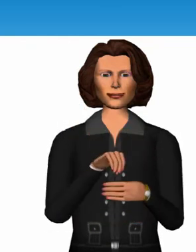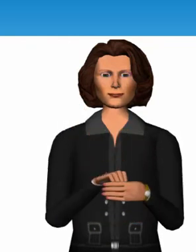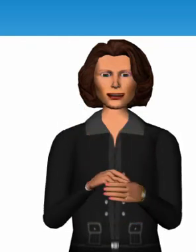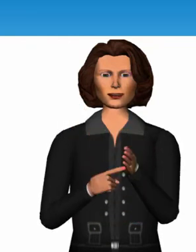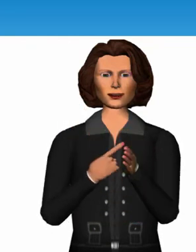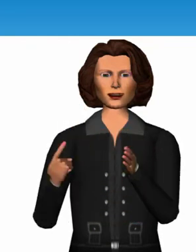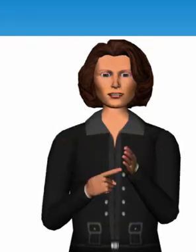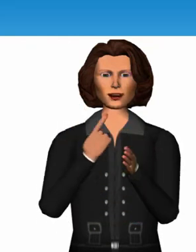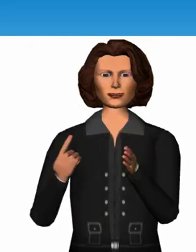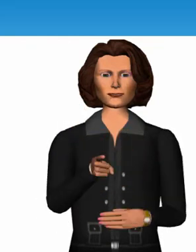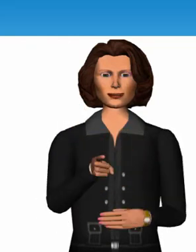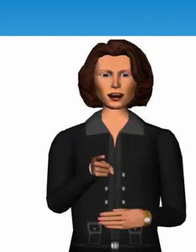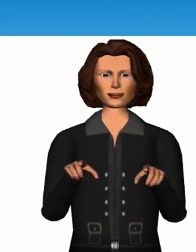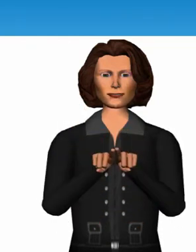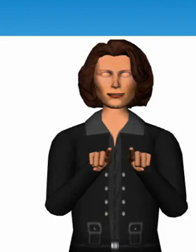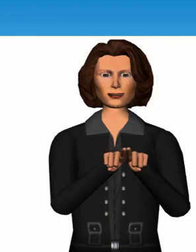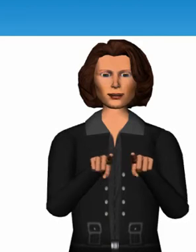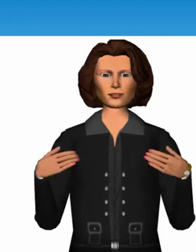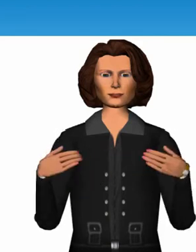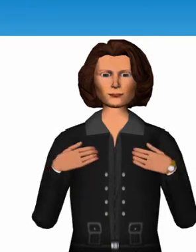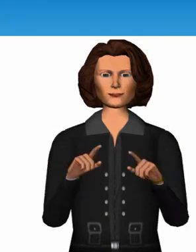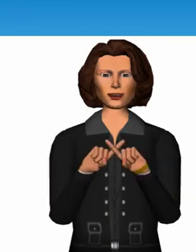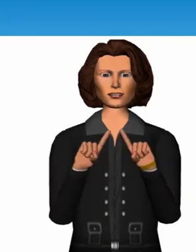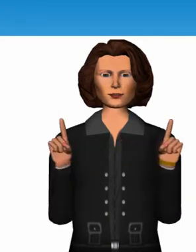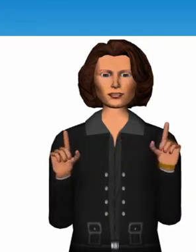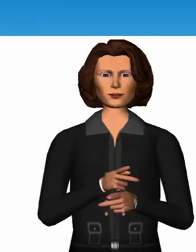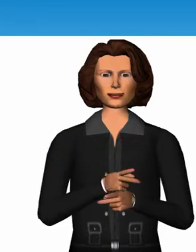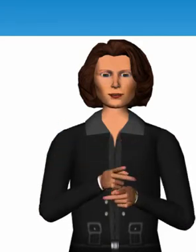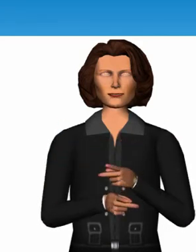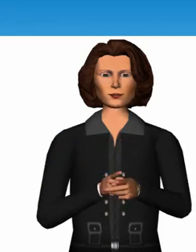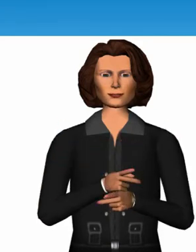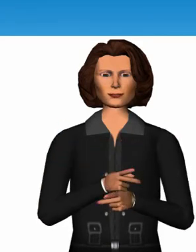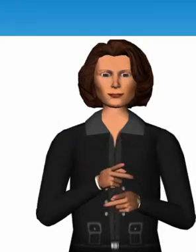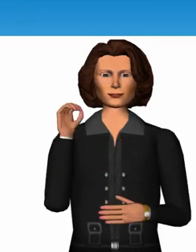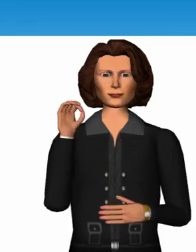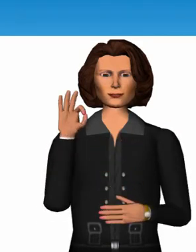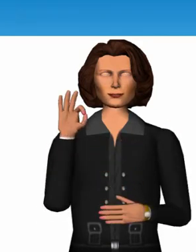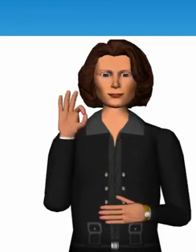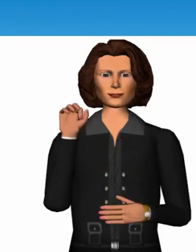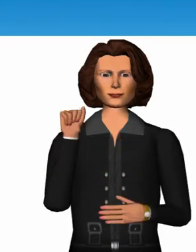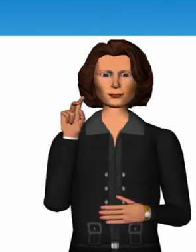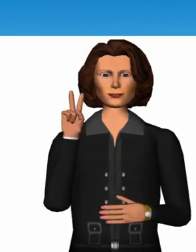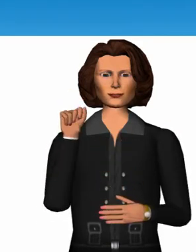In some cases you also have different kinds of avatars ­ please choose the one you prefer.